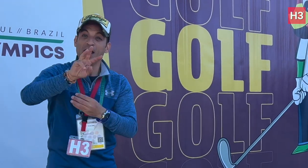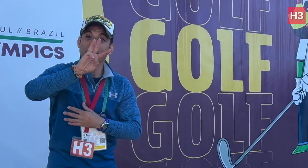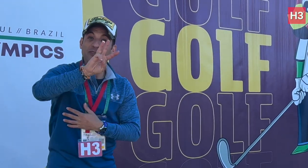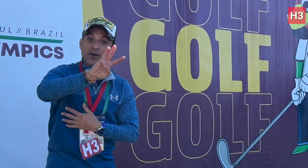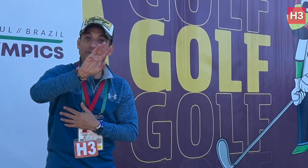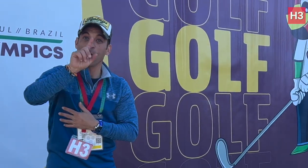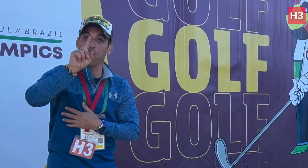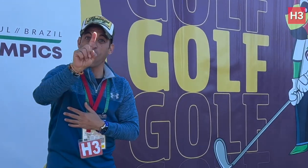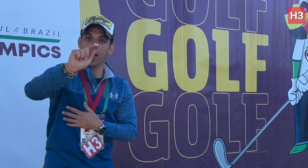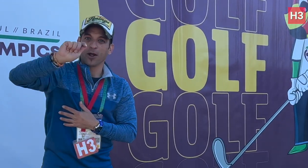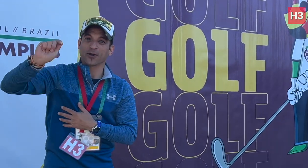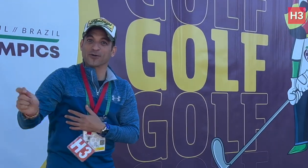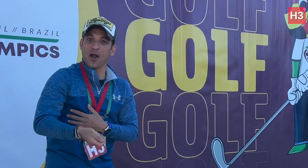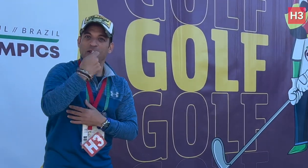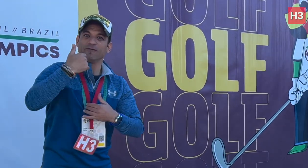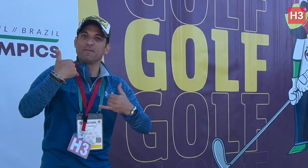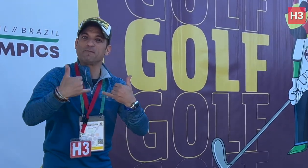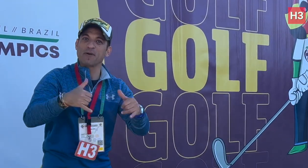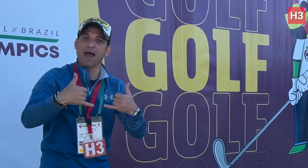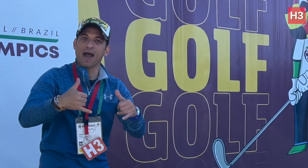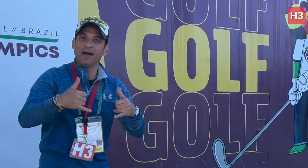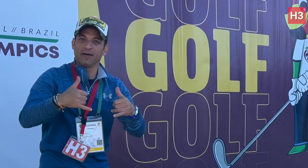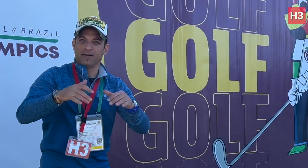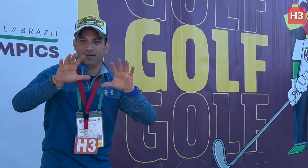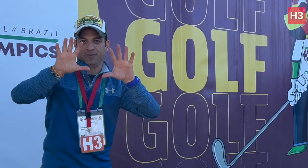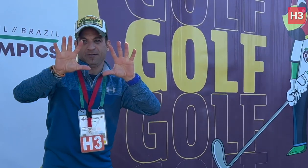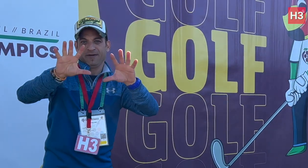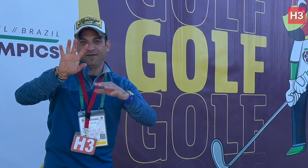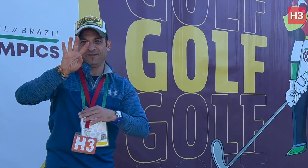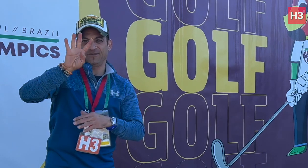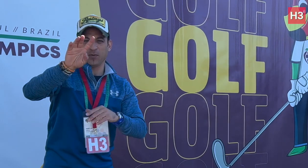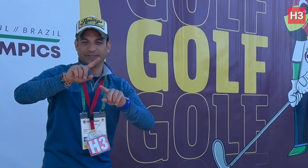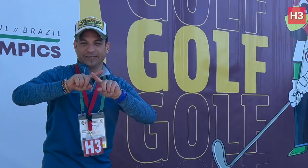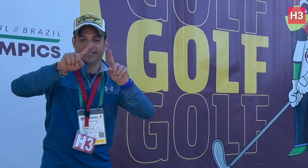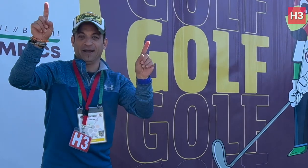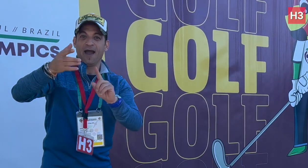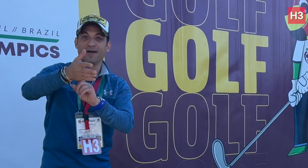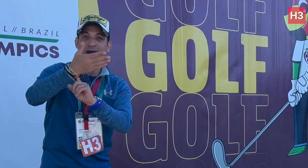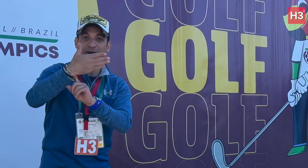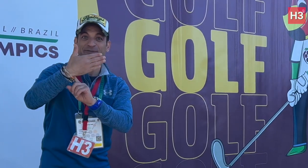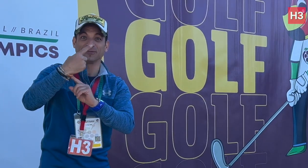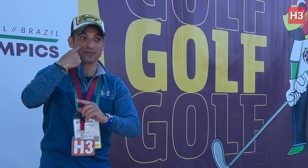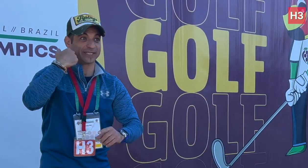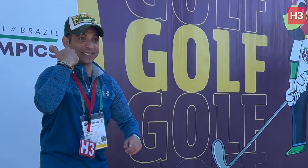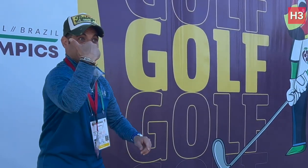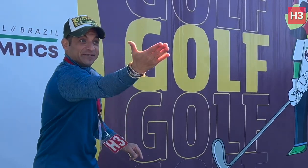In total, there are 31 golfers representing 14 countries. Have a look.